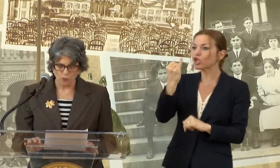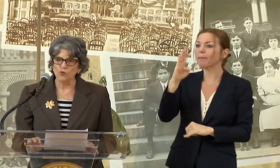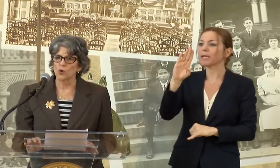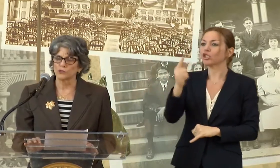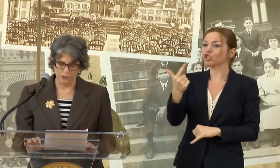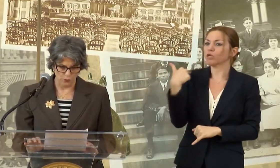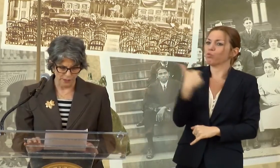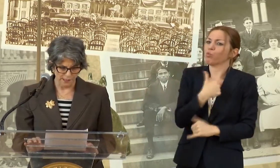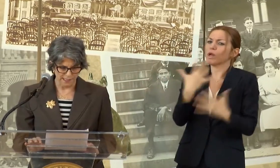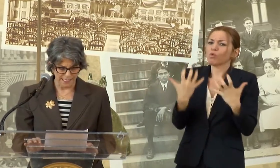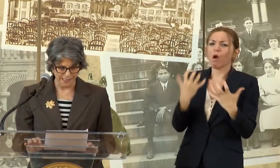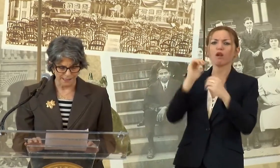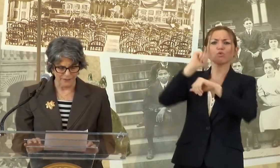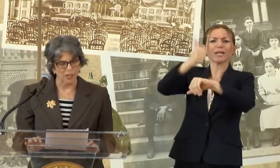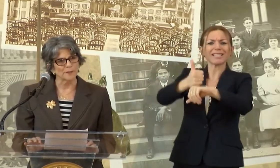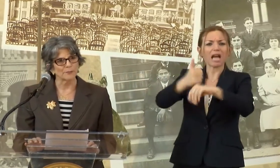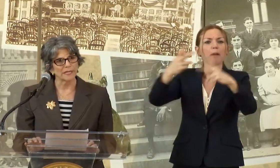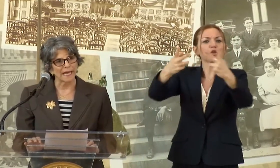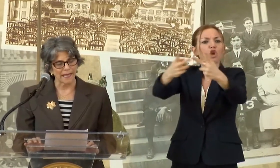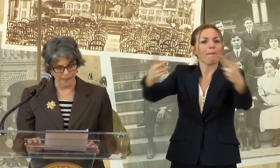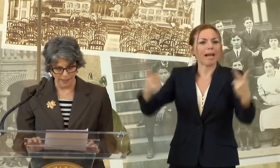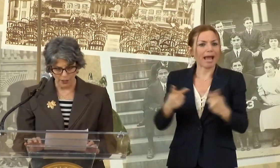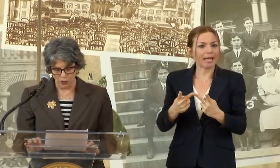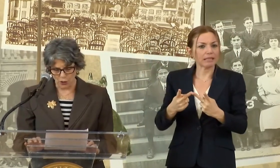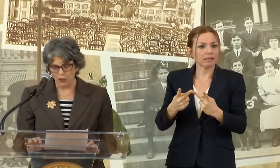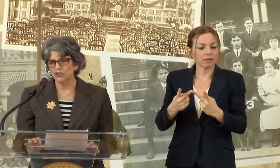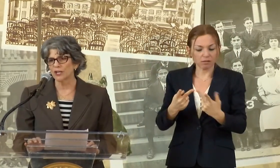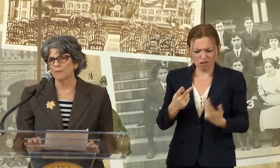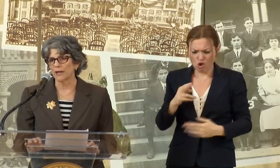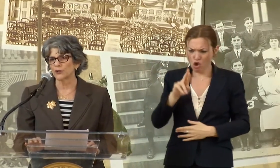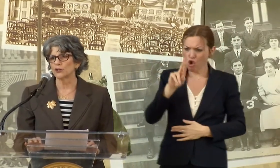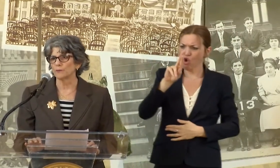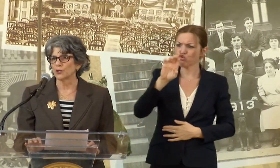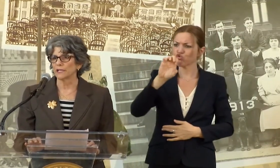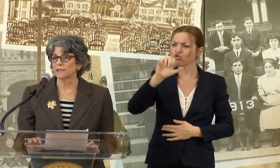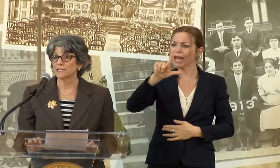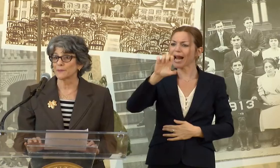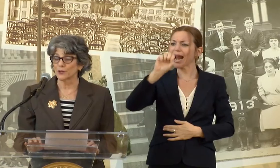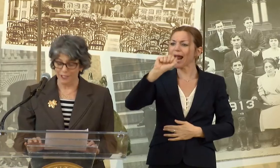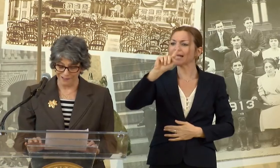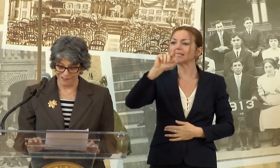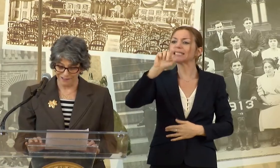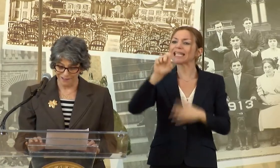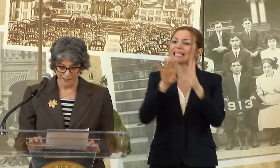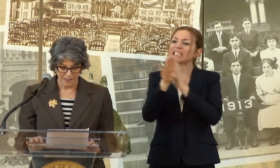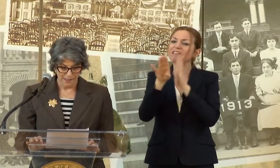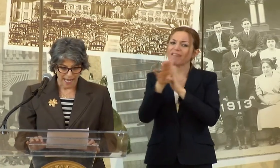WHAT ROLE DOES REAL ESTATE DEVELOPMENT PLAY IN ENCOURAGING A BETTER COMMUNITY EXPERIENCE?